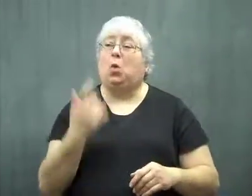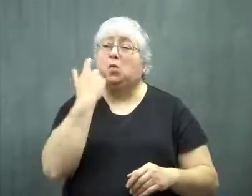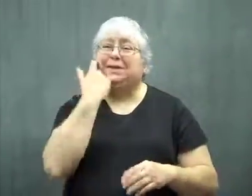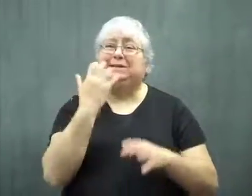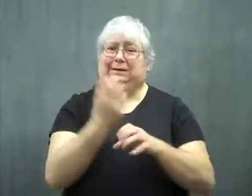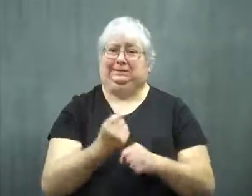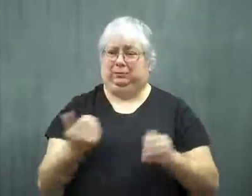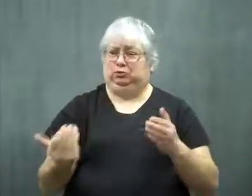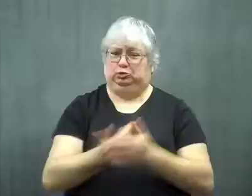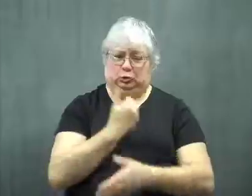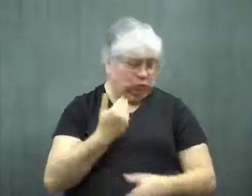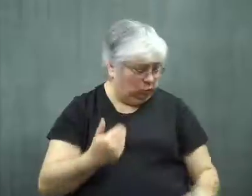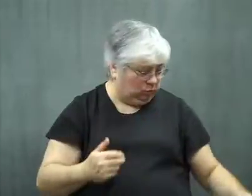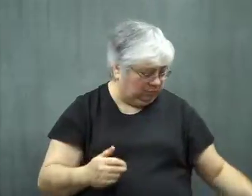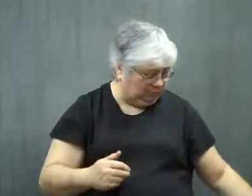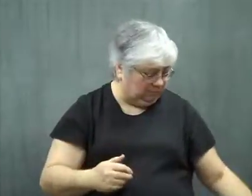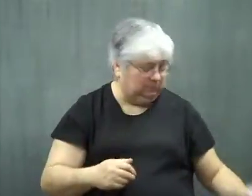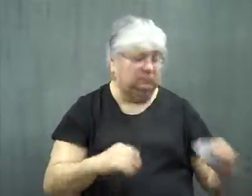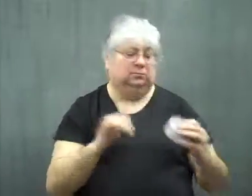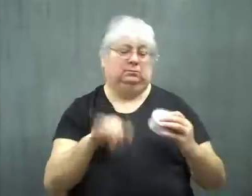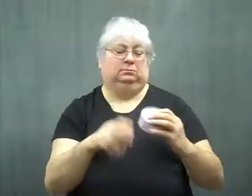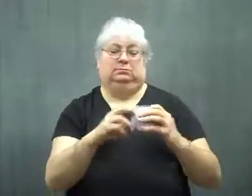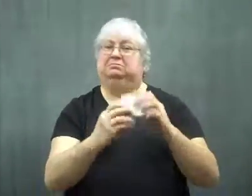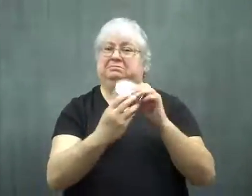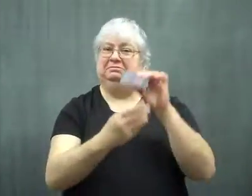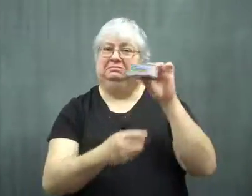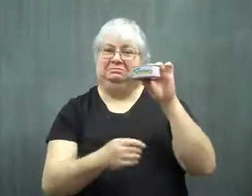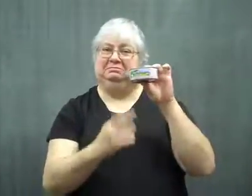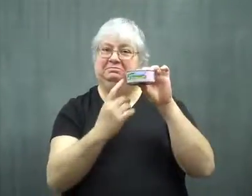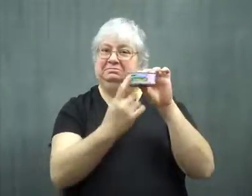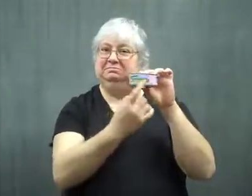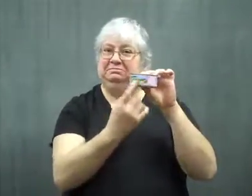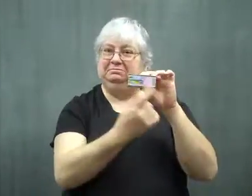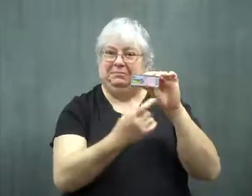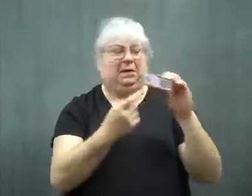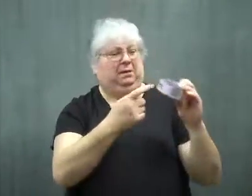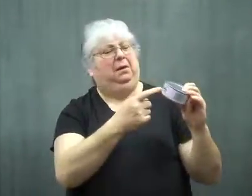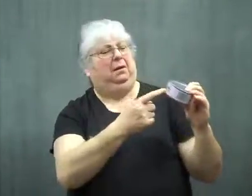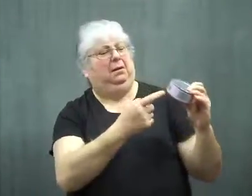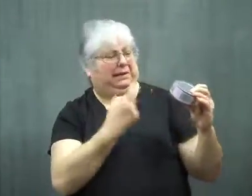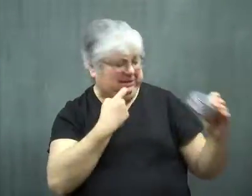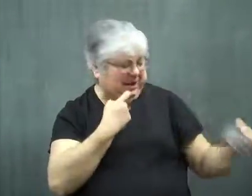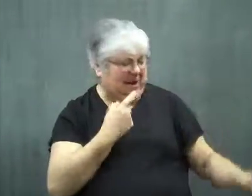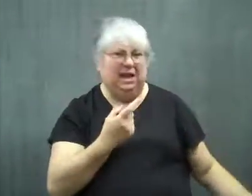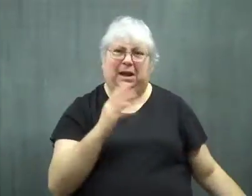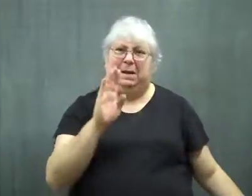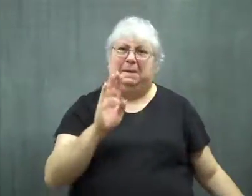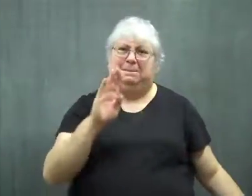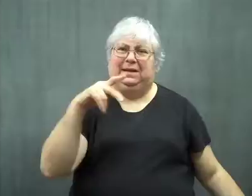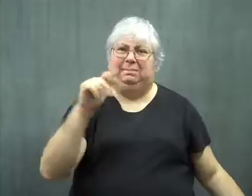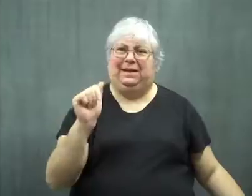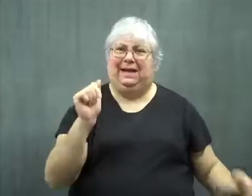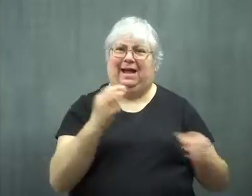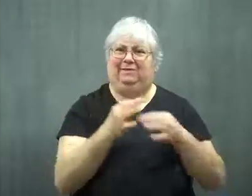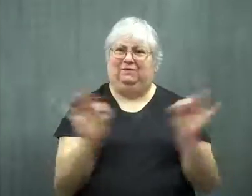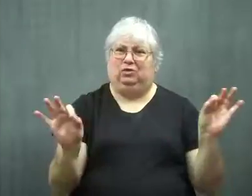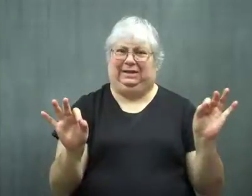I recently got a new order, and the can said, "BPA free."